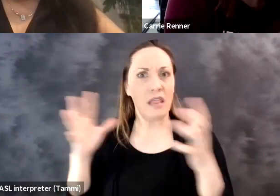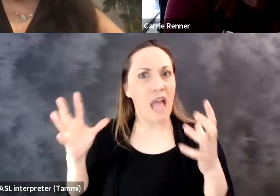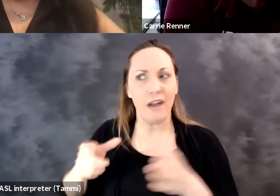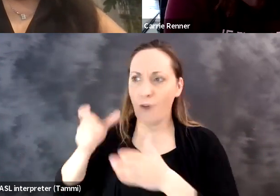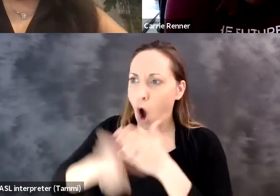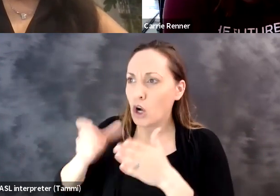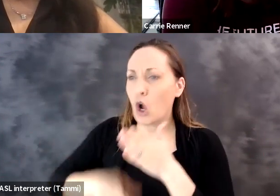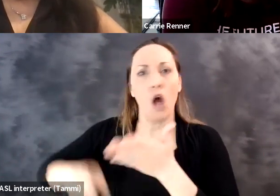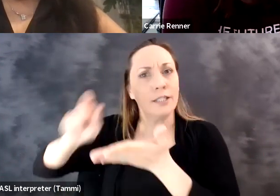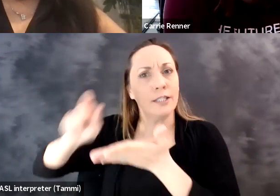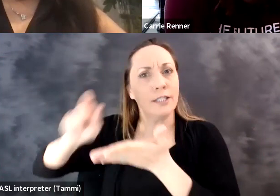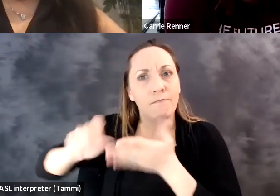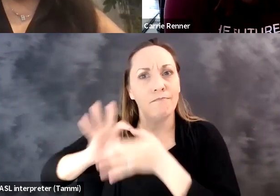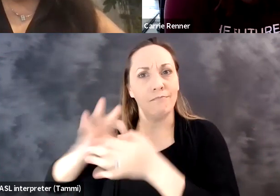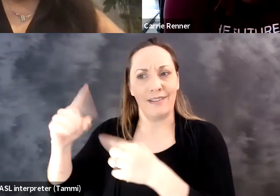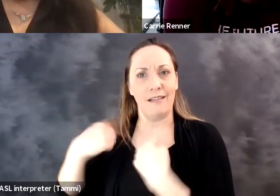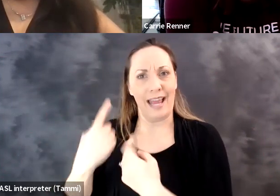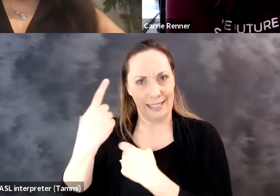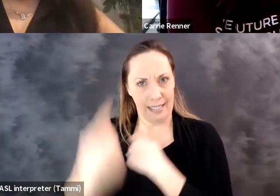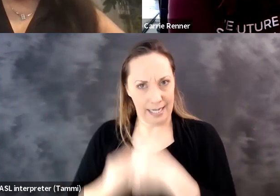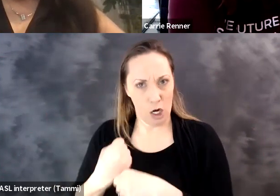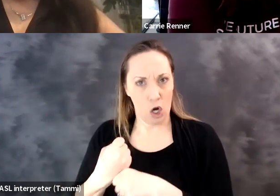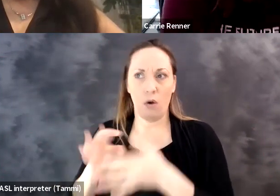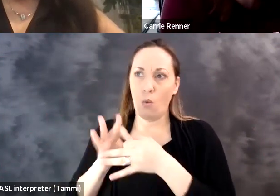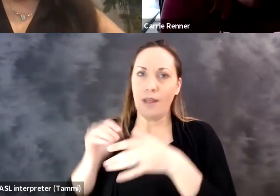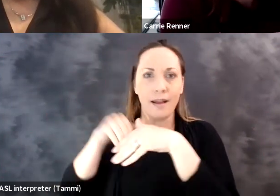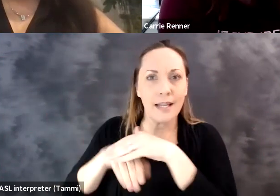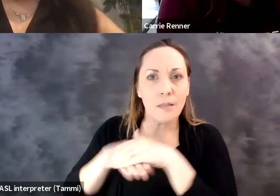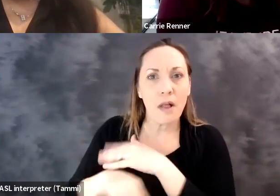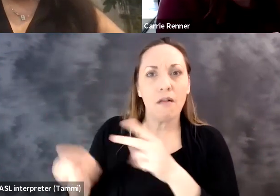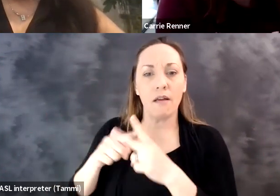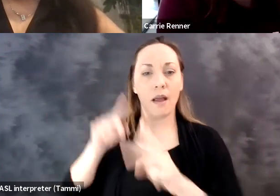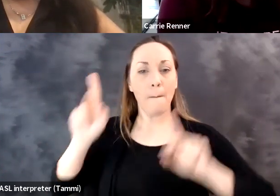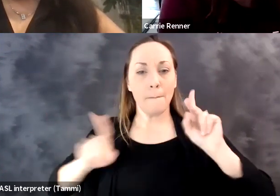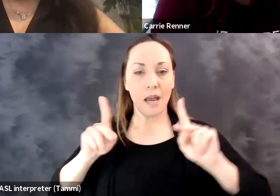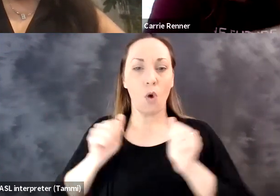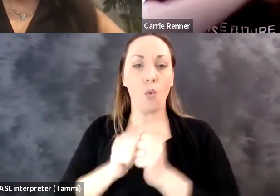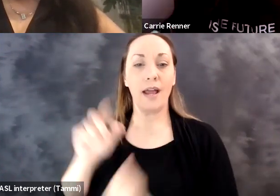I think it validates what a lot of us have lived through in the last year and